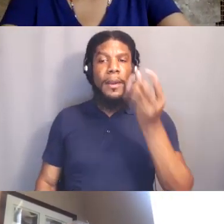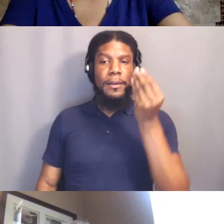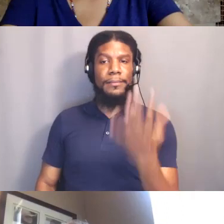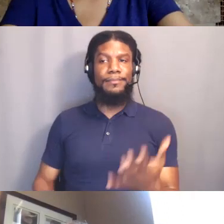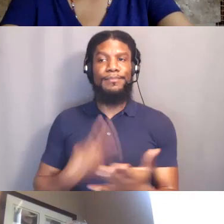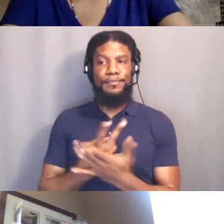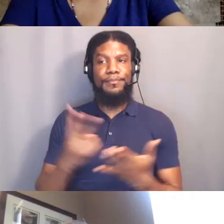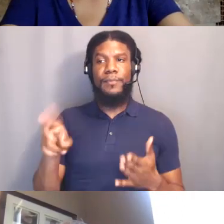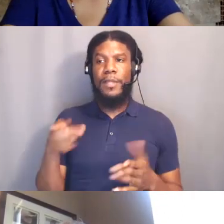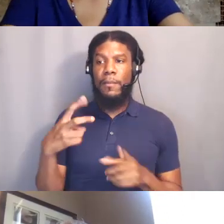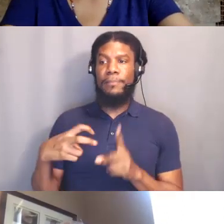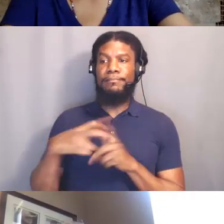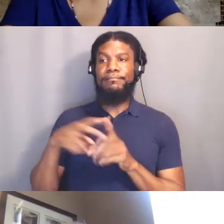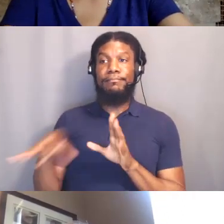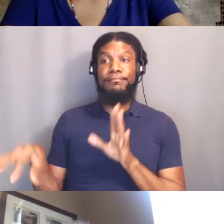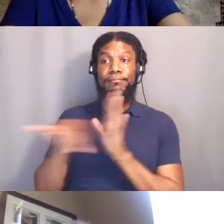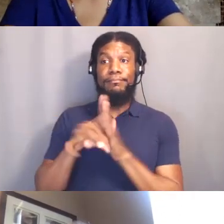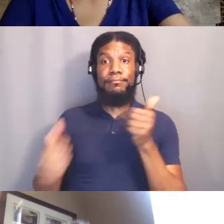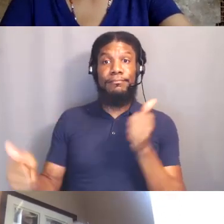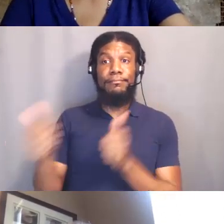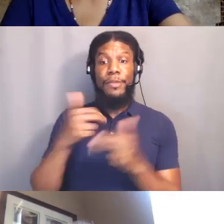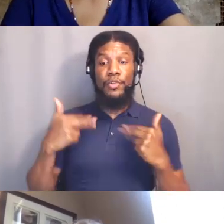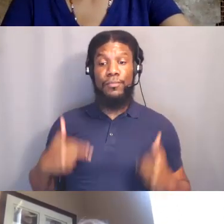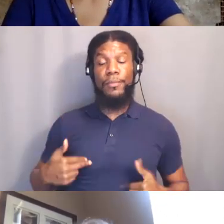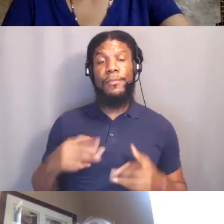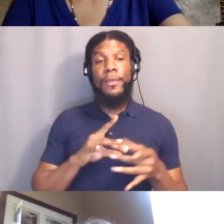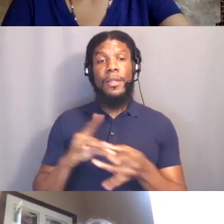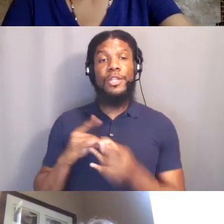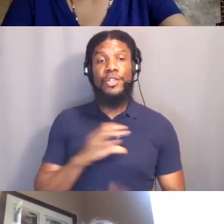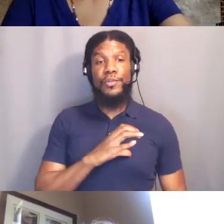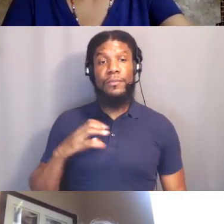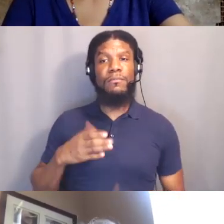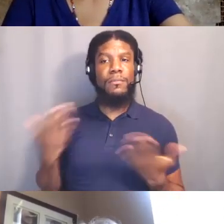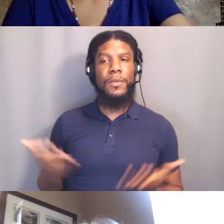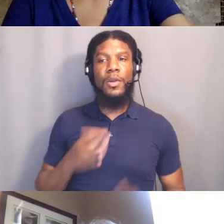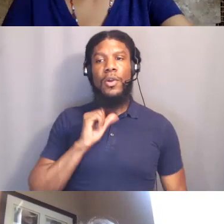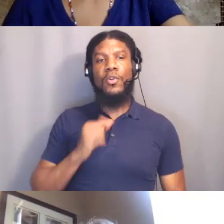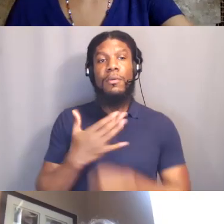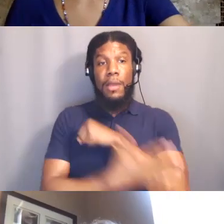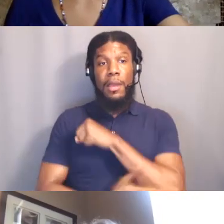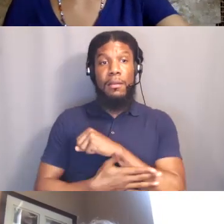to the Human Relations Commission here in Orange County. And so with the interfaith influence and learning